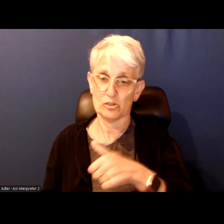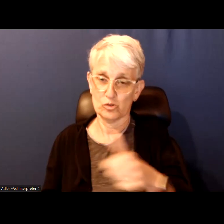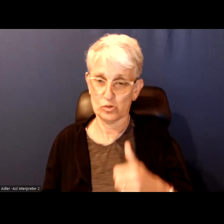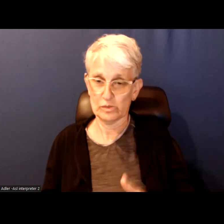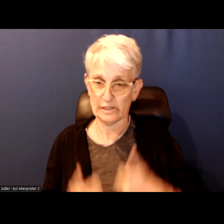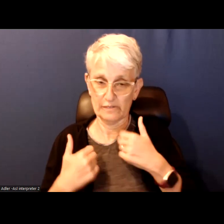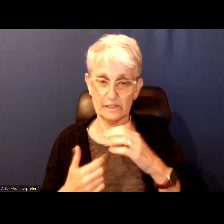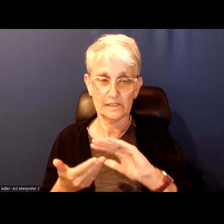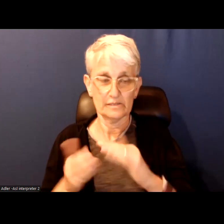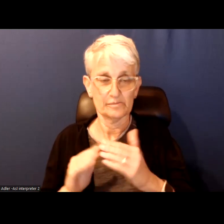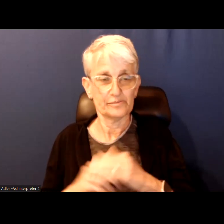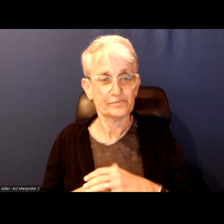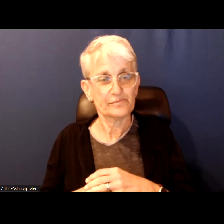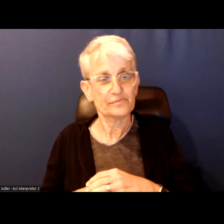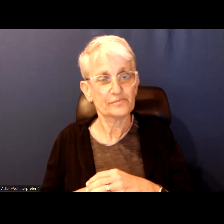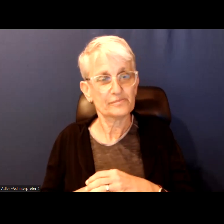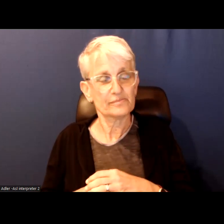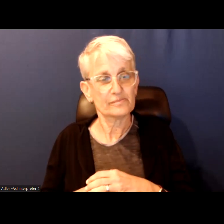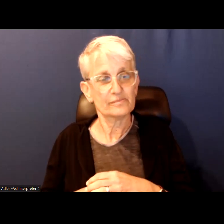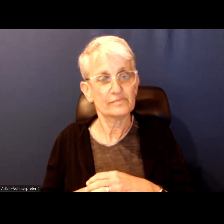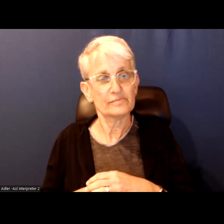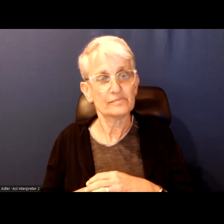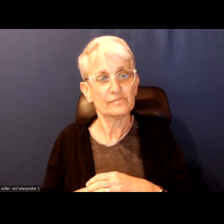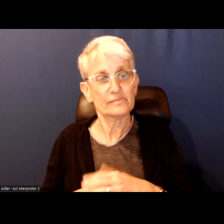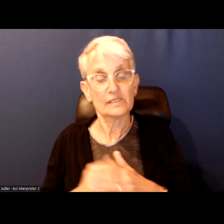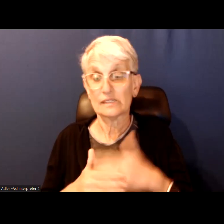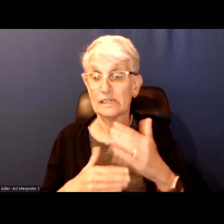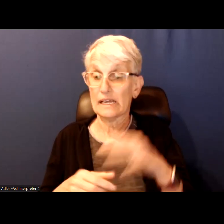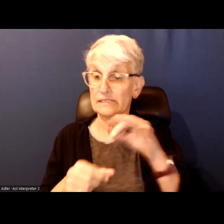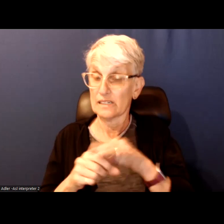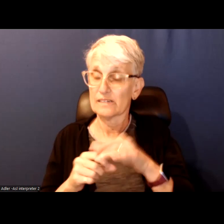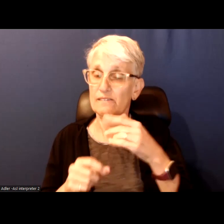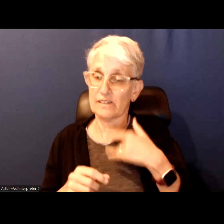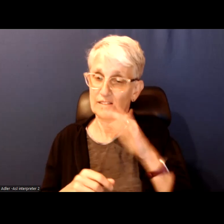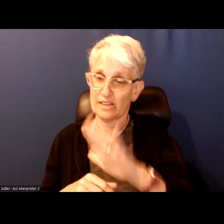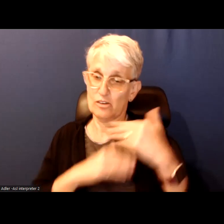I think part of it is that whoever is elected next will have the responsibility to show